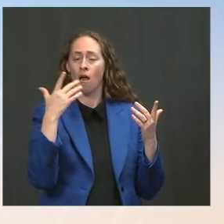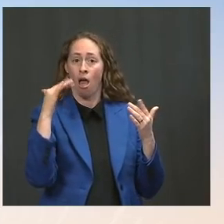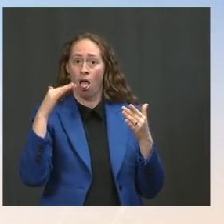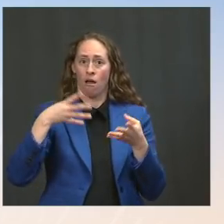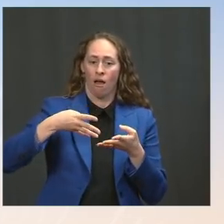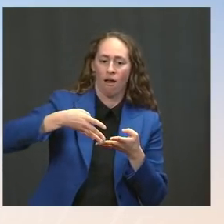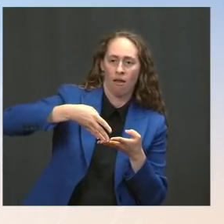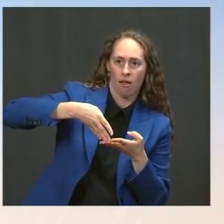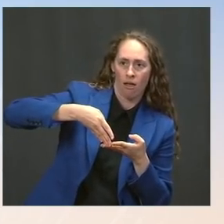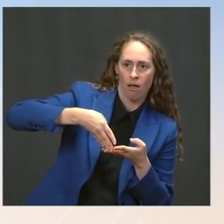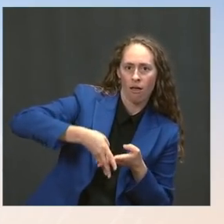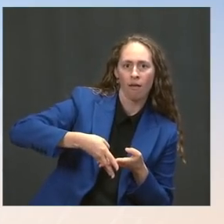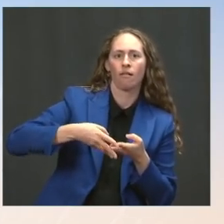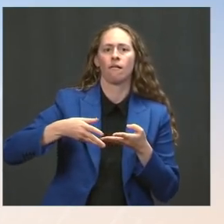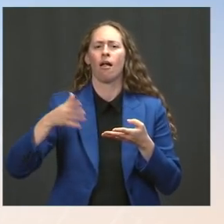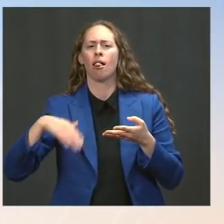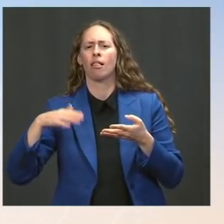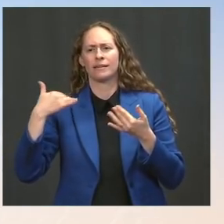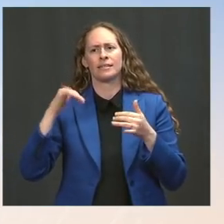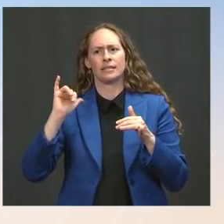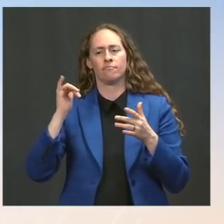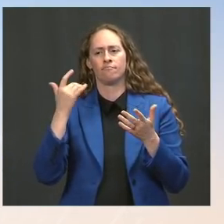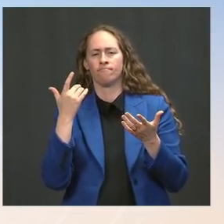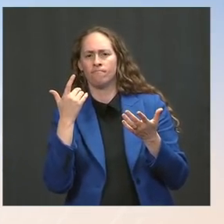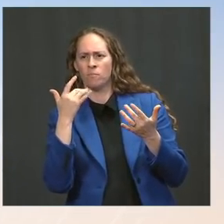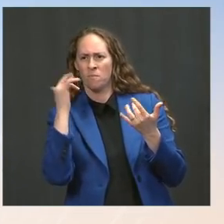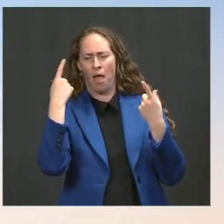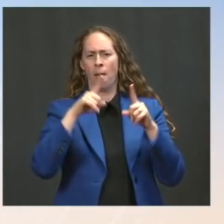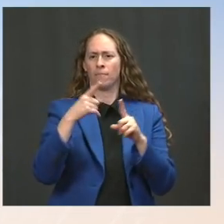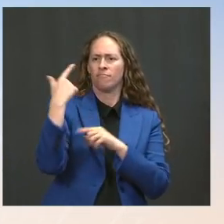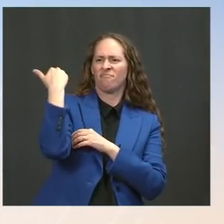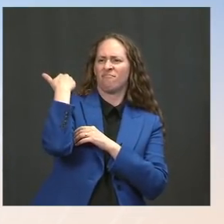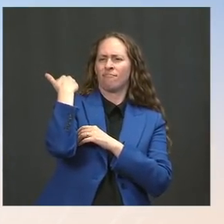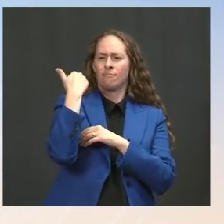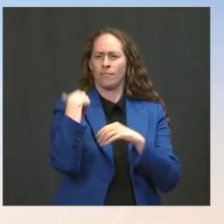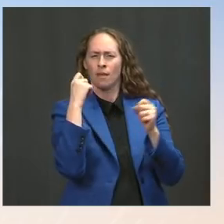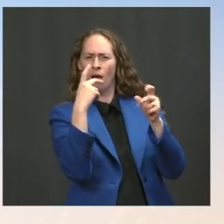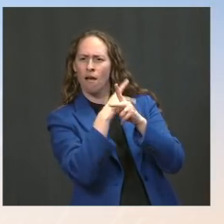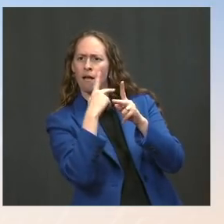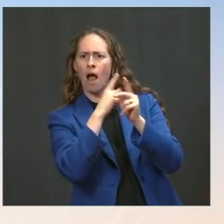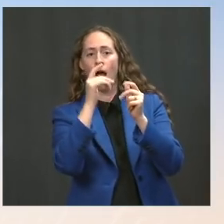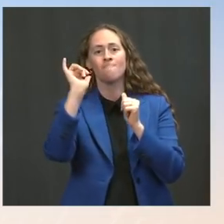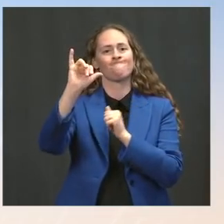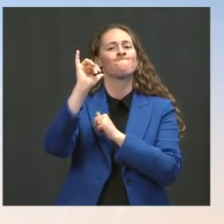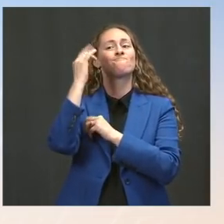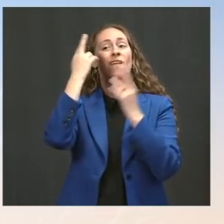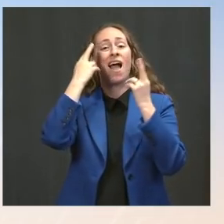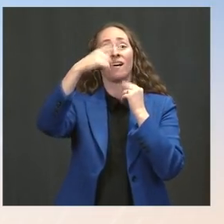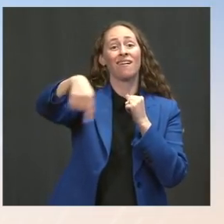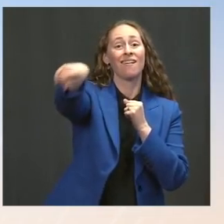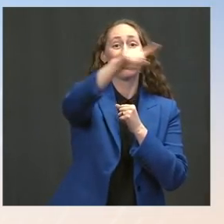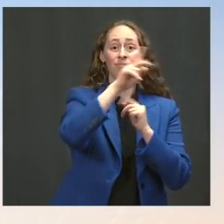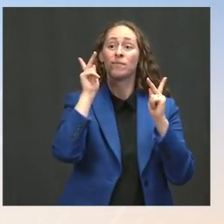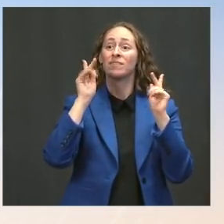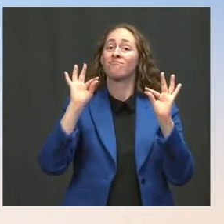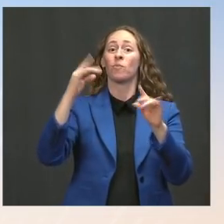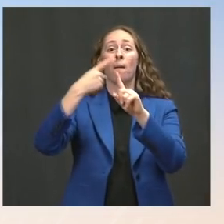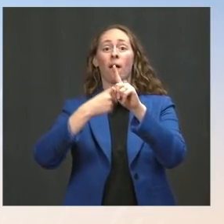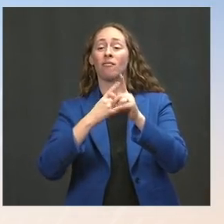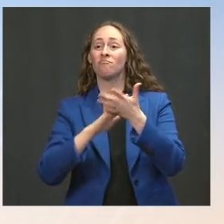That's a lesson we've learned from the past about how people will need assistance for a longer period of time than just a short window.